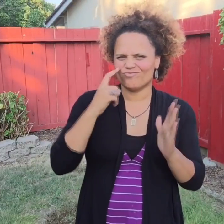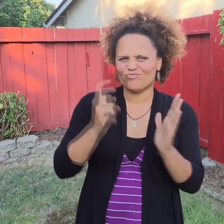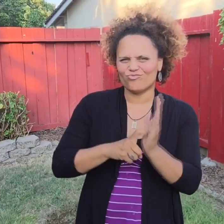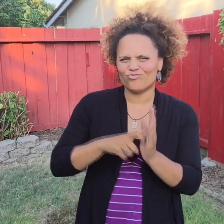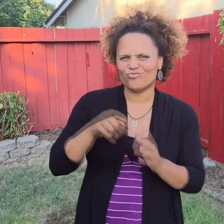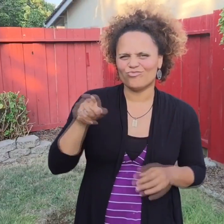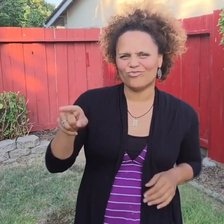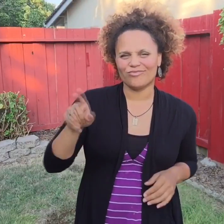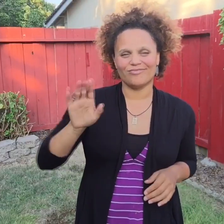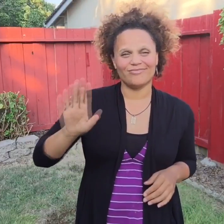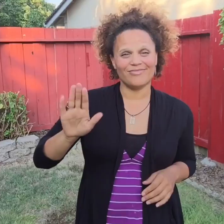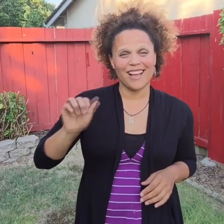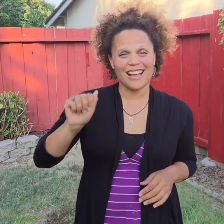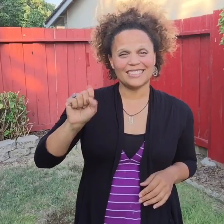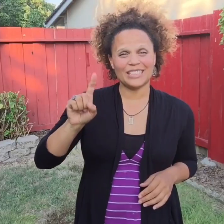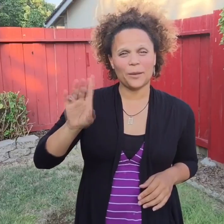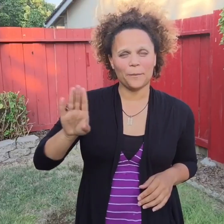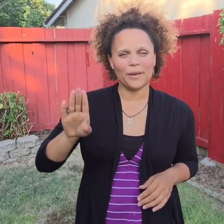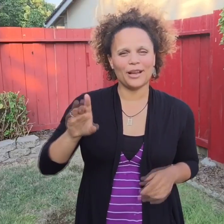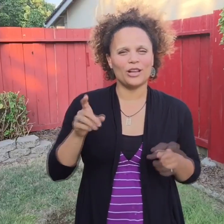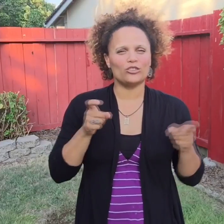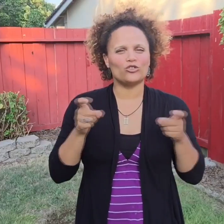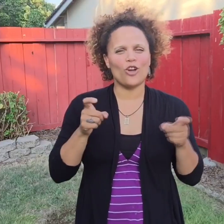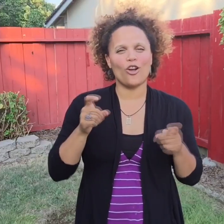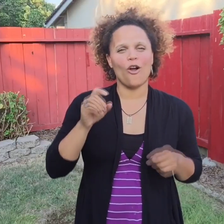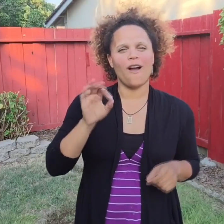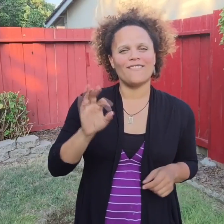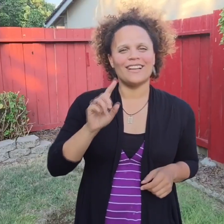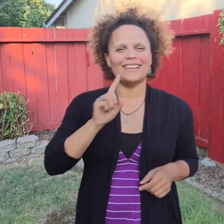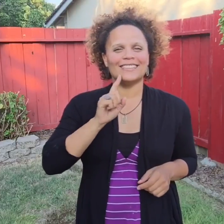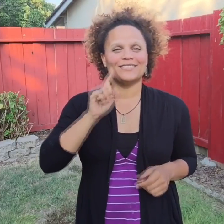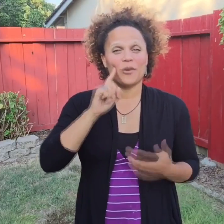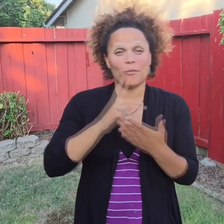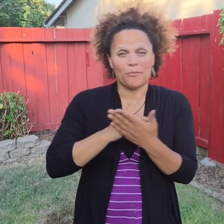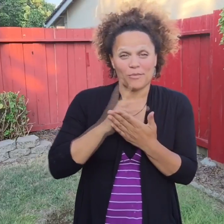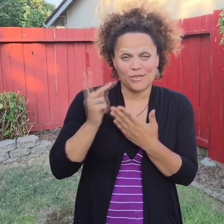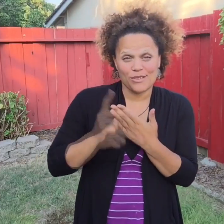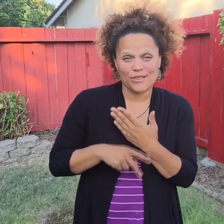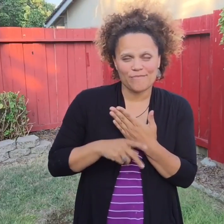I want to recognize ASDB's Director of Deaf Programs